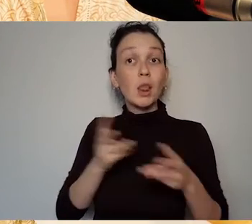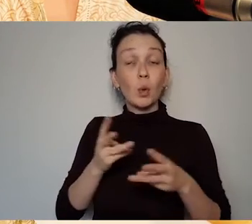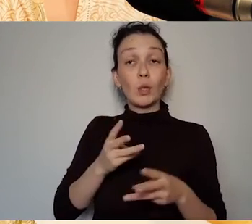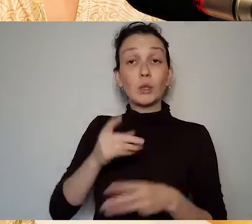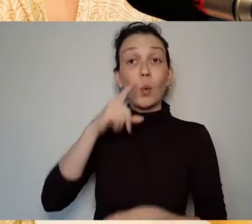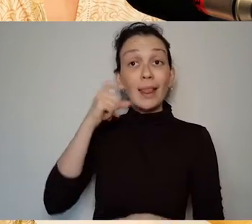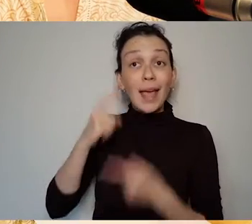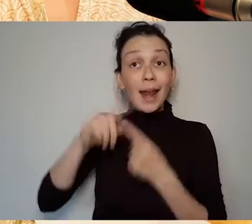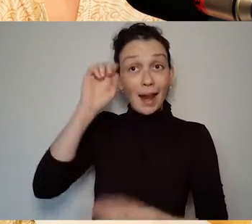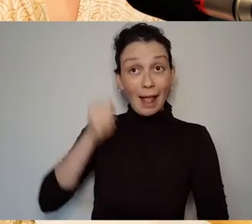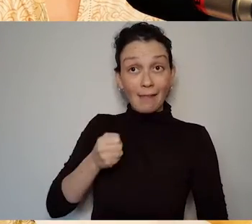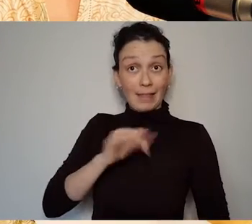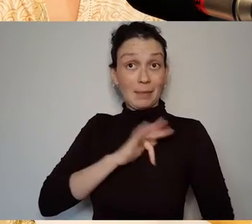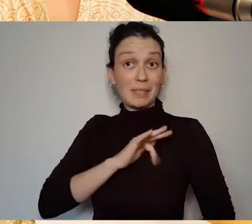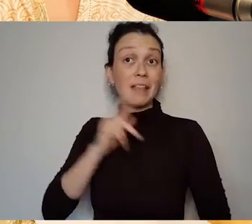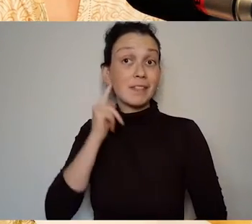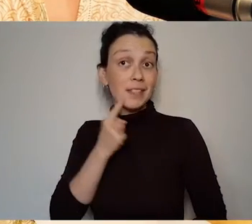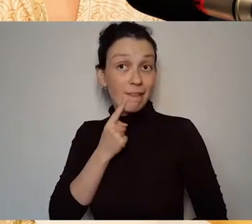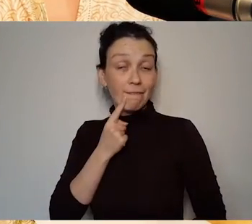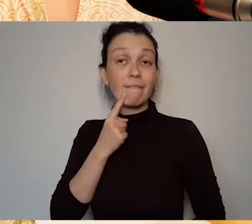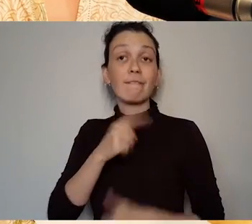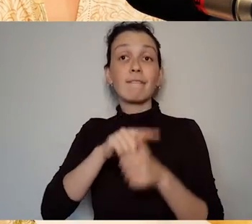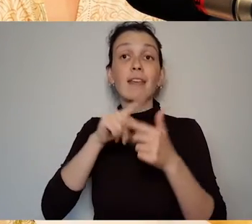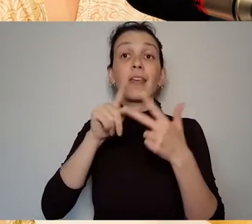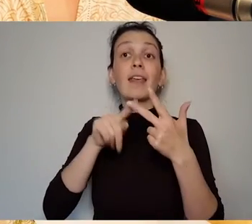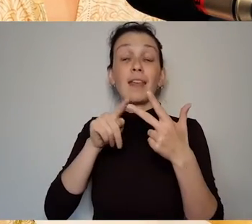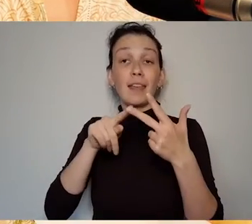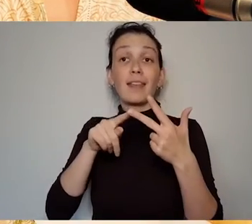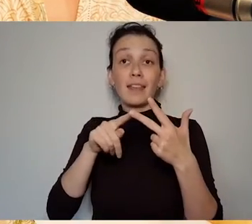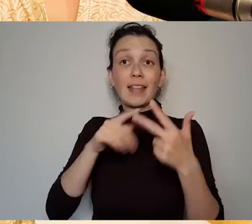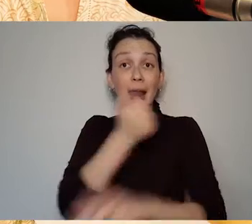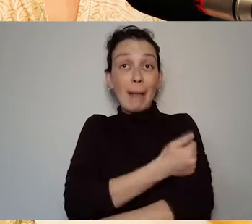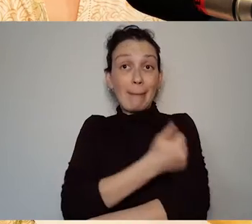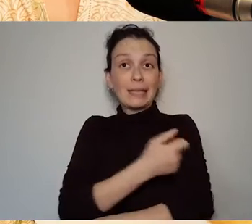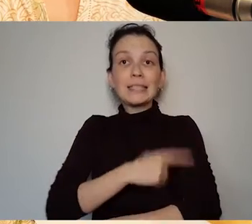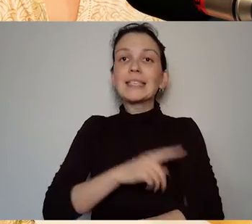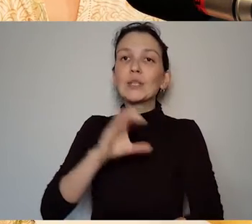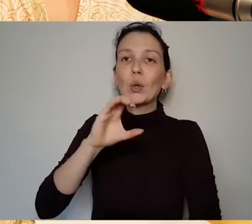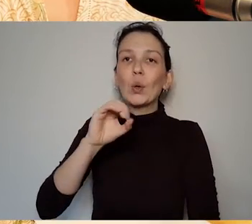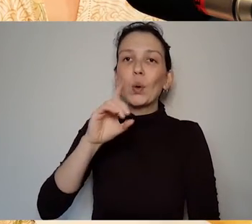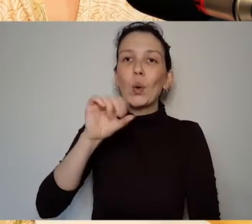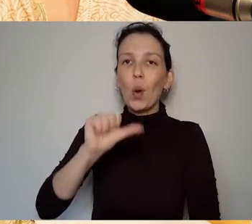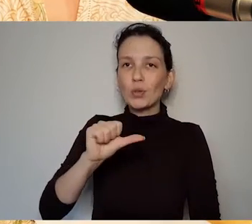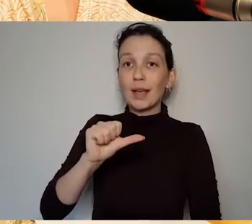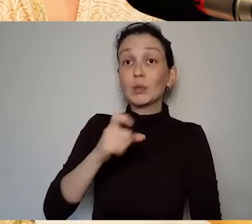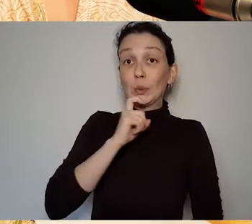Amanda is a CODA she's a child of deaf adults. She's hearing but she's a child of deaf adults